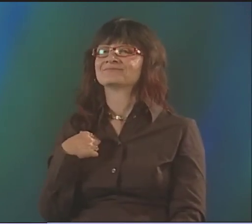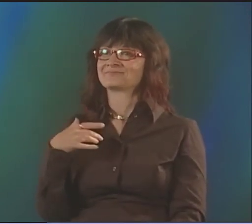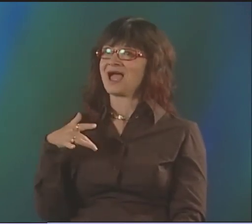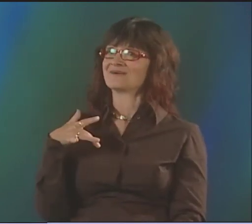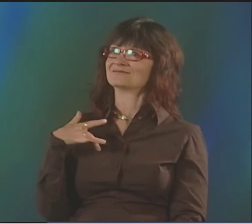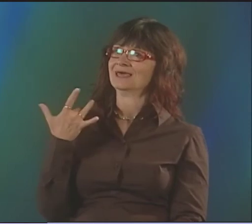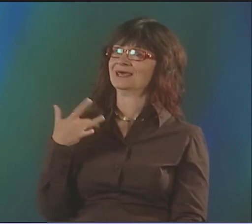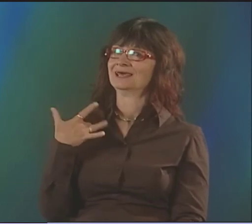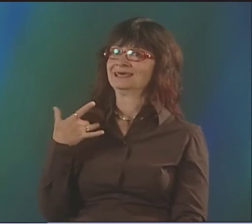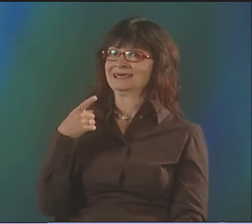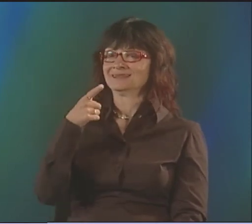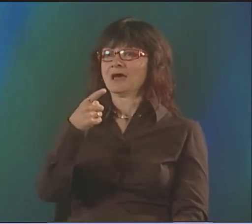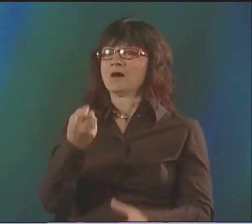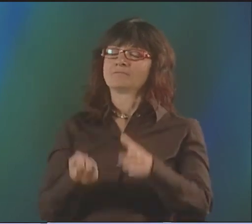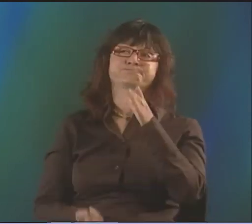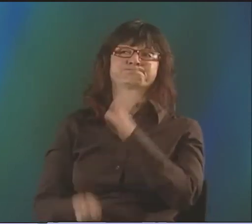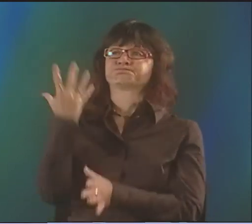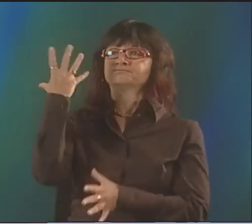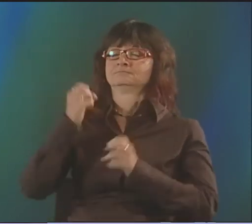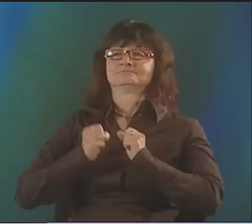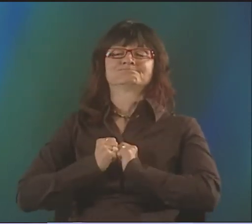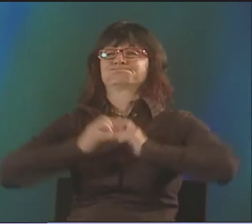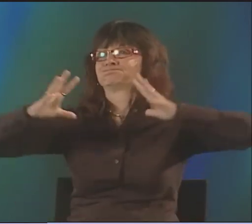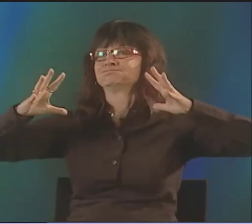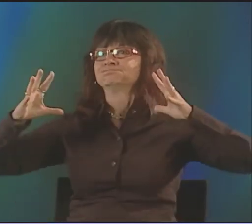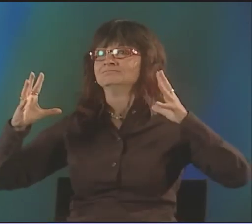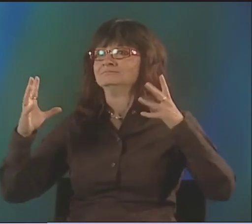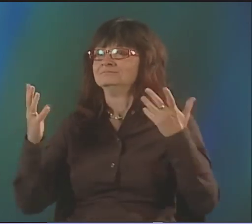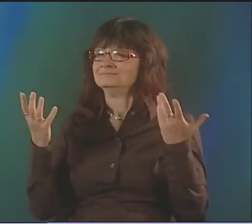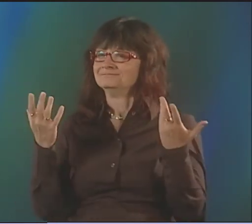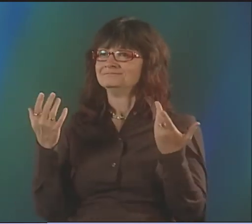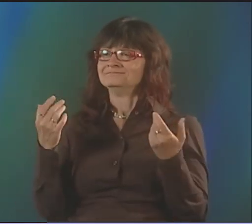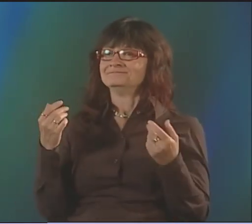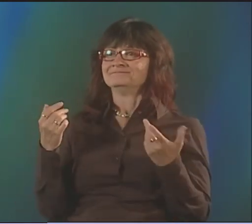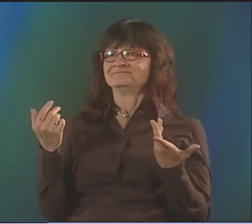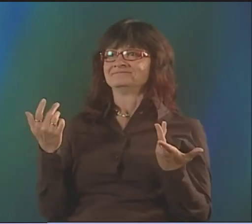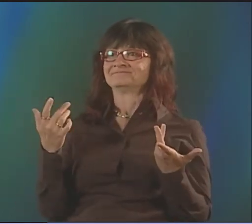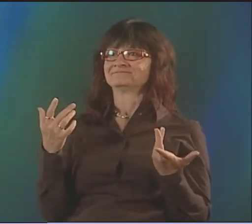I THINK THAT THE FIRST NATIONAL DEAF POETRY CONFERENCE HAD A HUGE IMPACT ON ME.